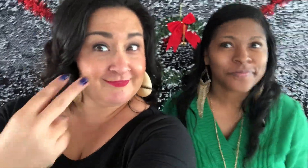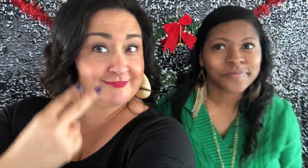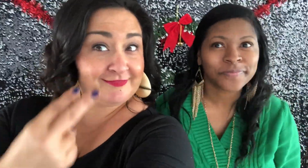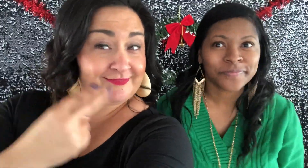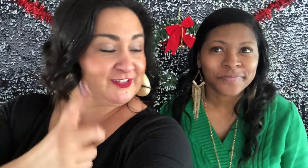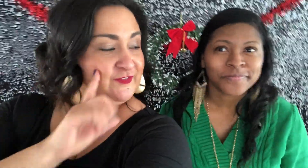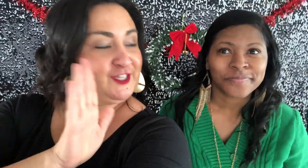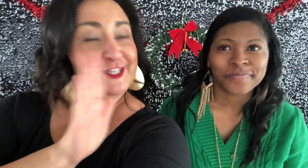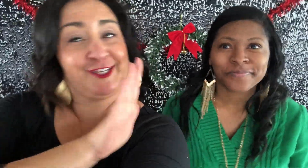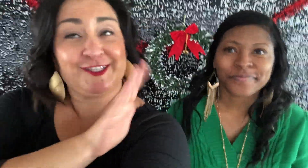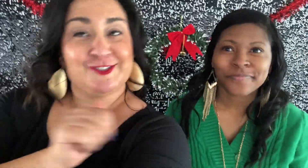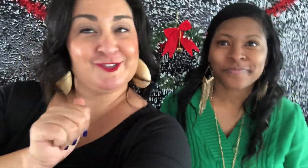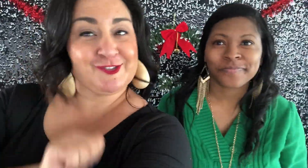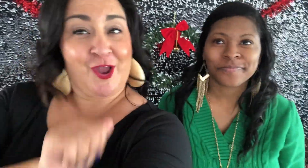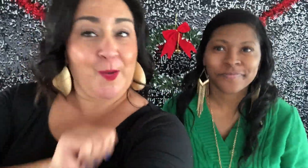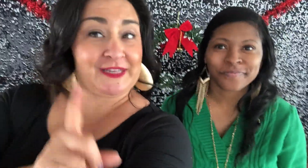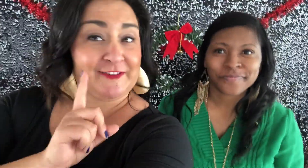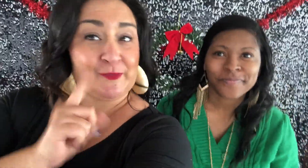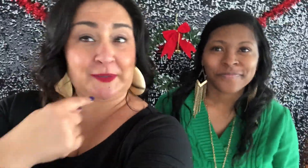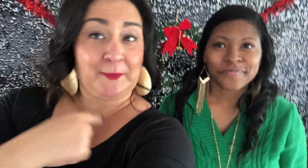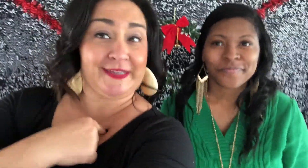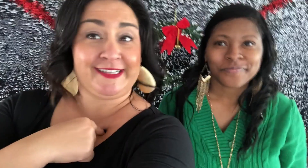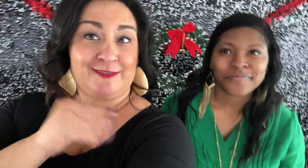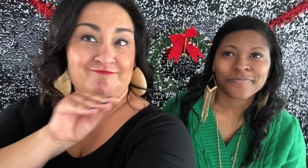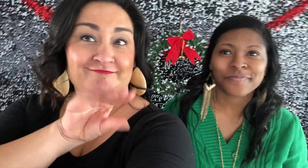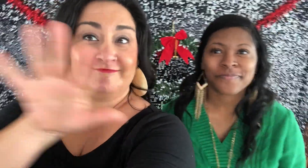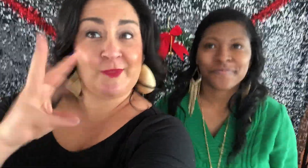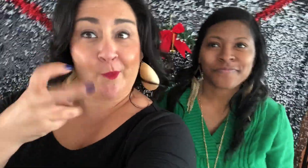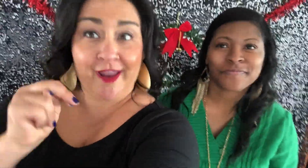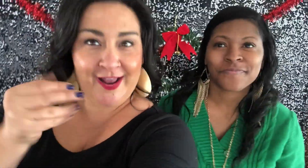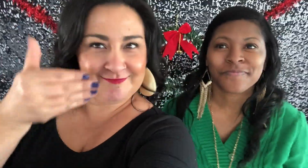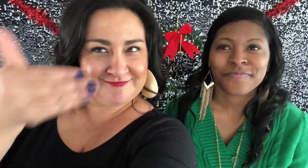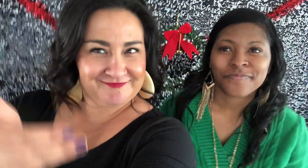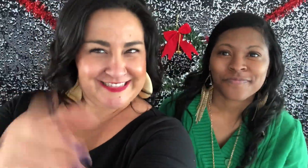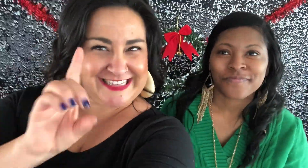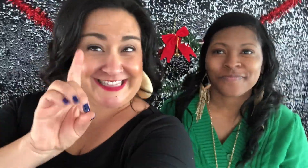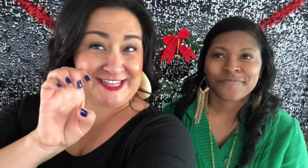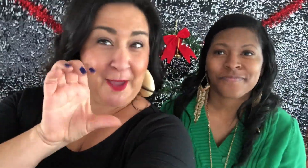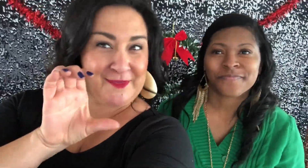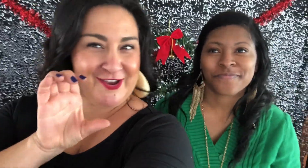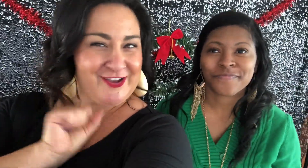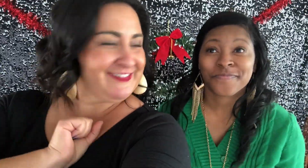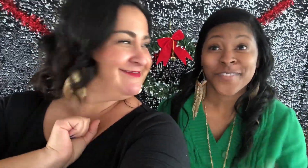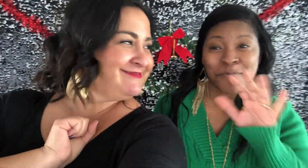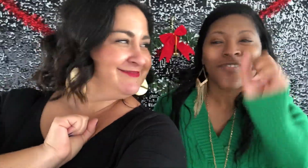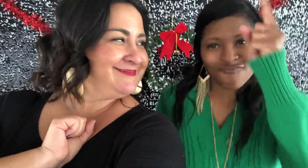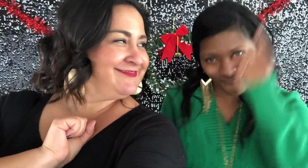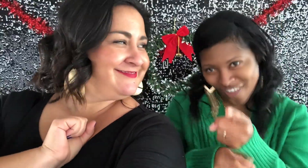Look out for her show where she interviewed me. It'll be released in December!